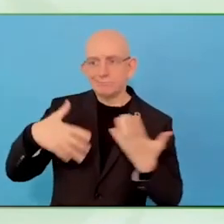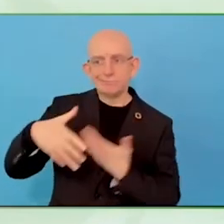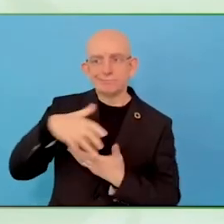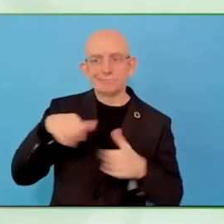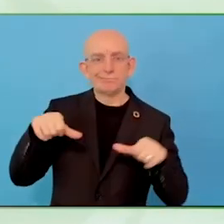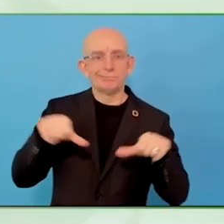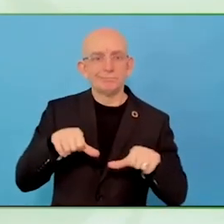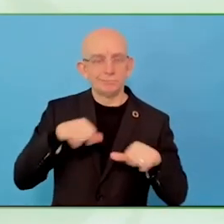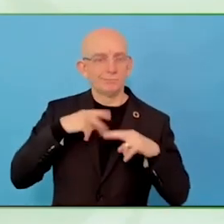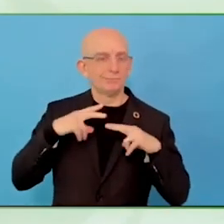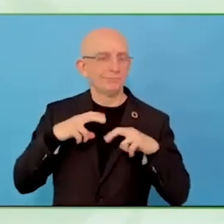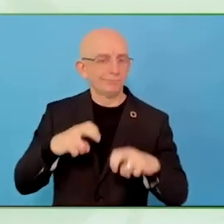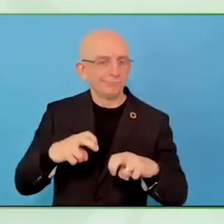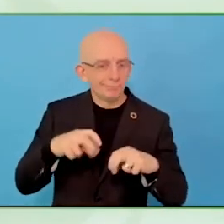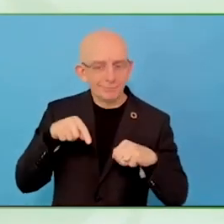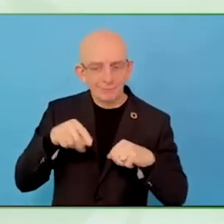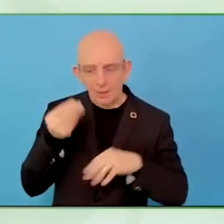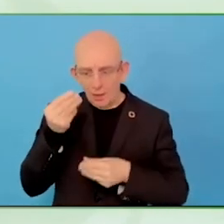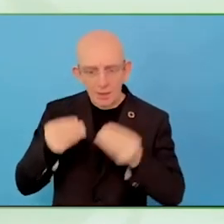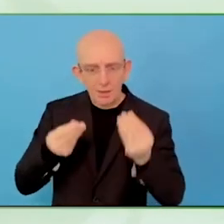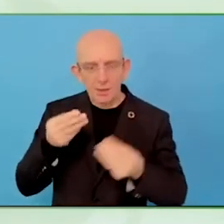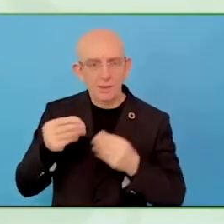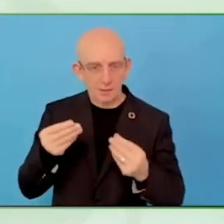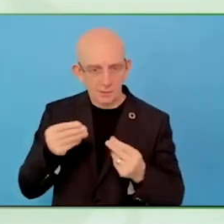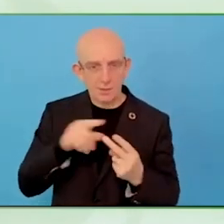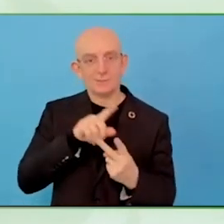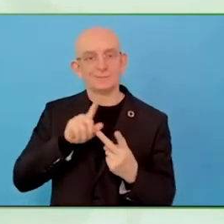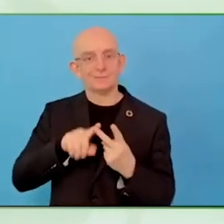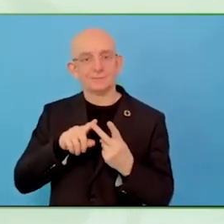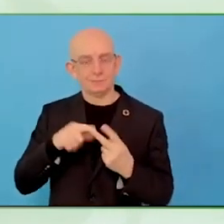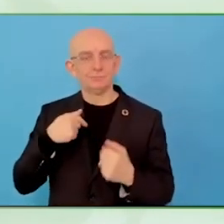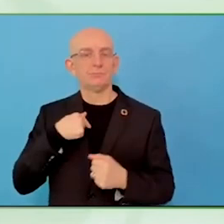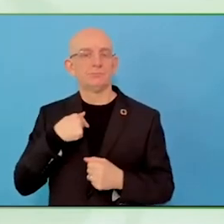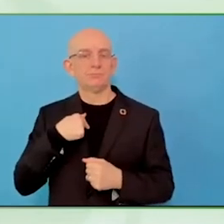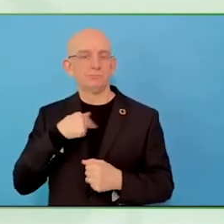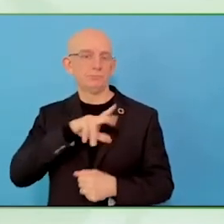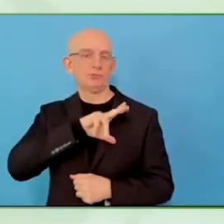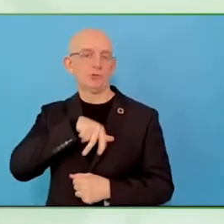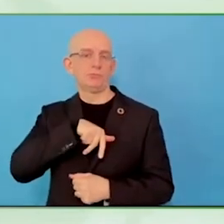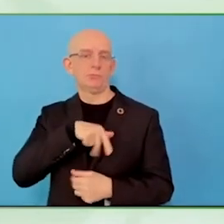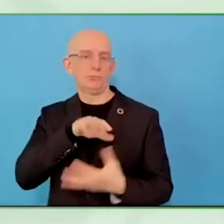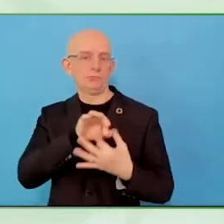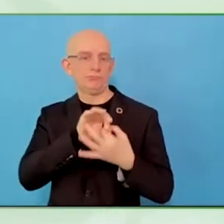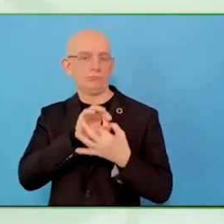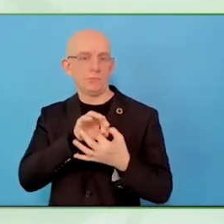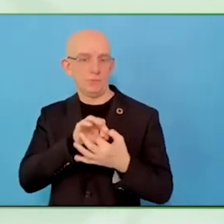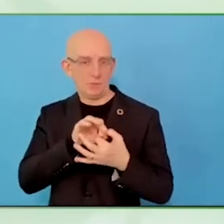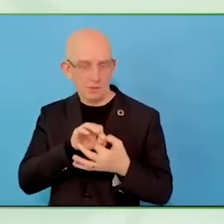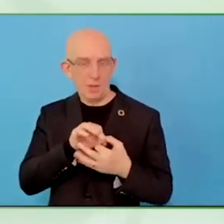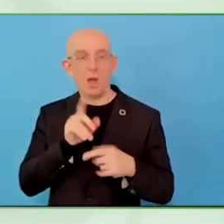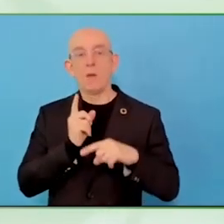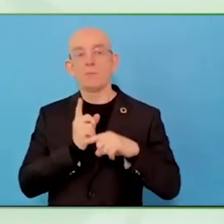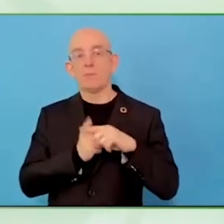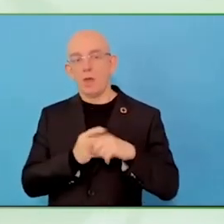Association, making policy, advocacy, new services for people